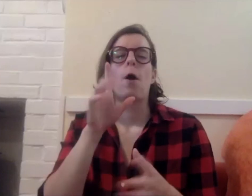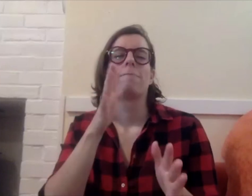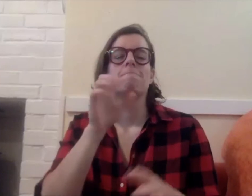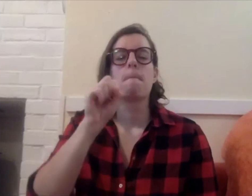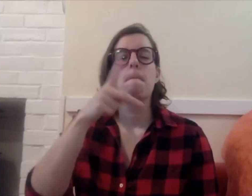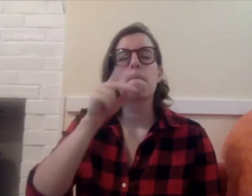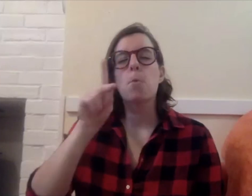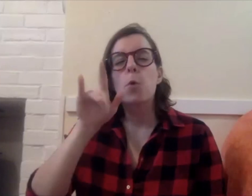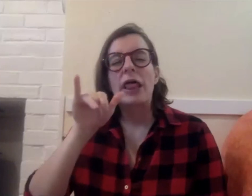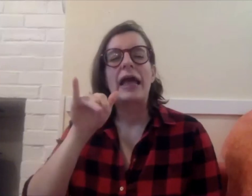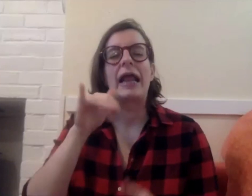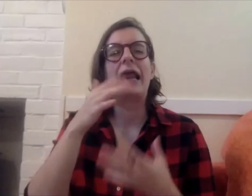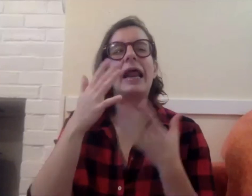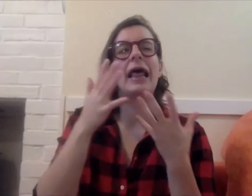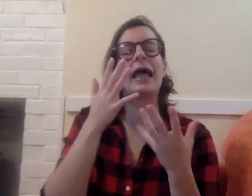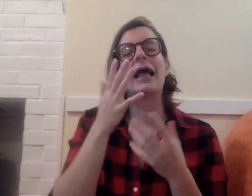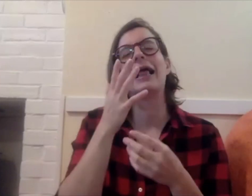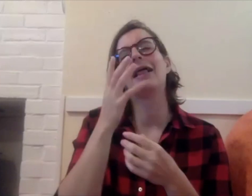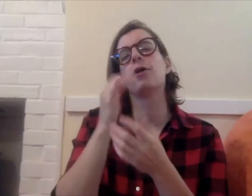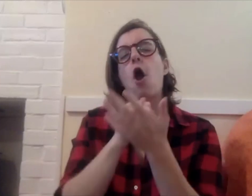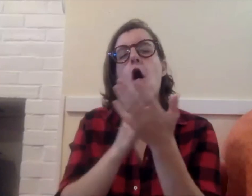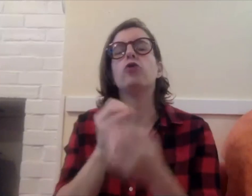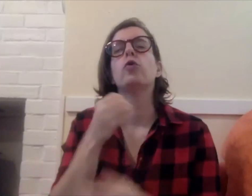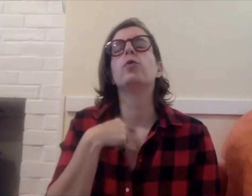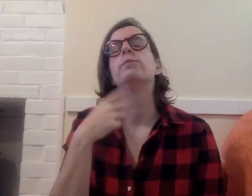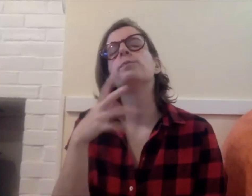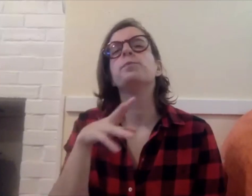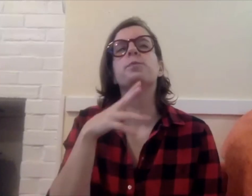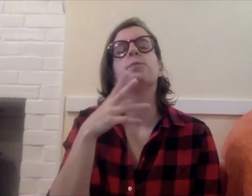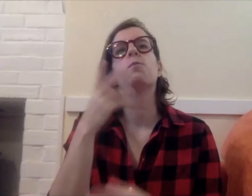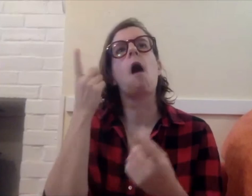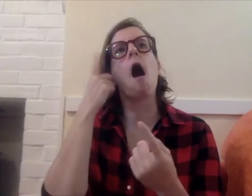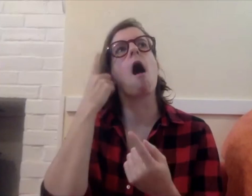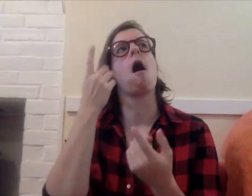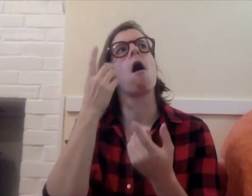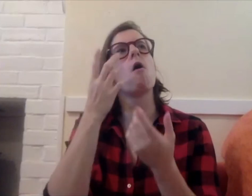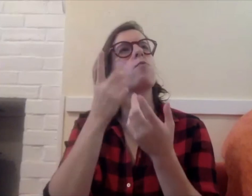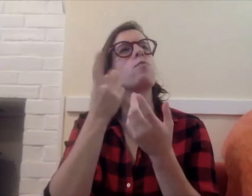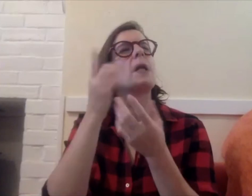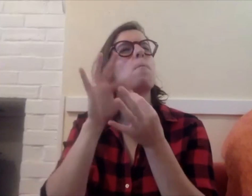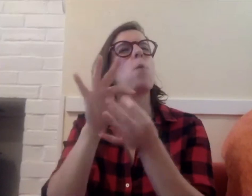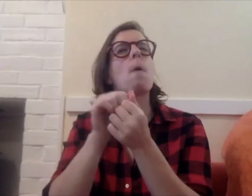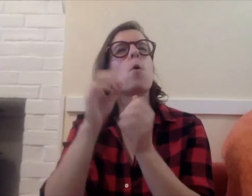me in the mood for something spooky and artistic so